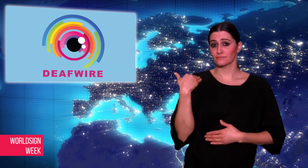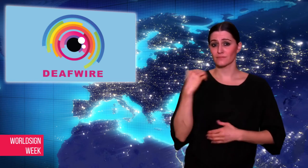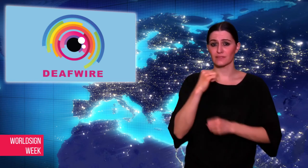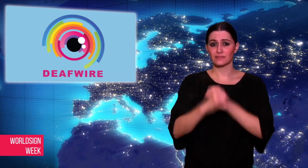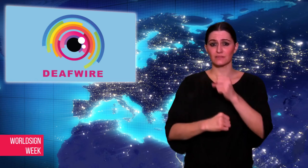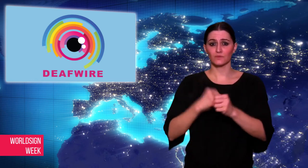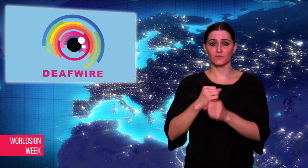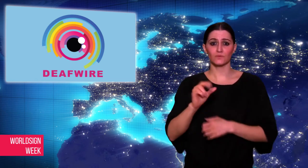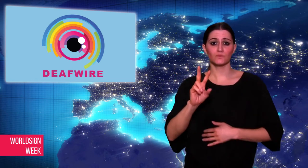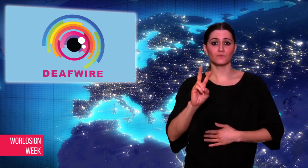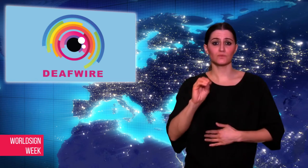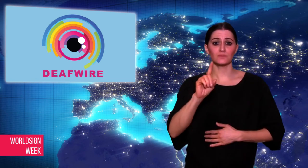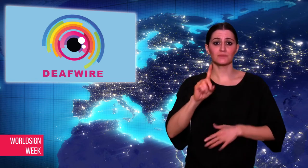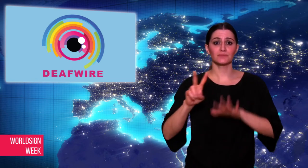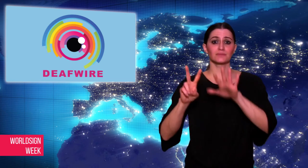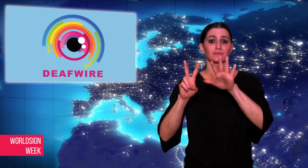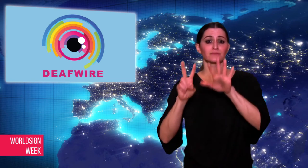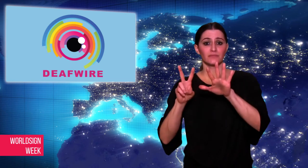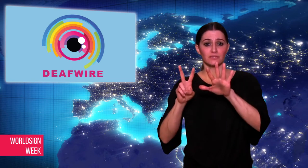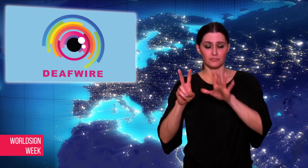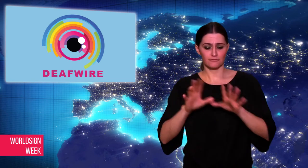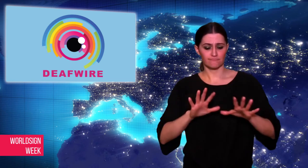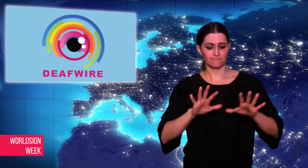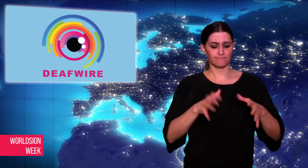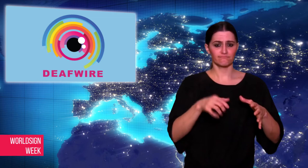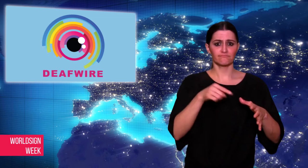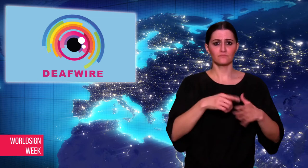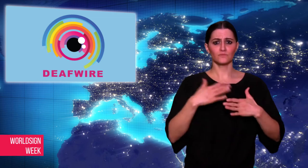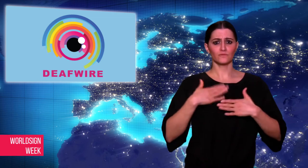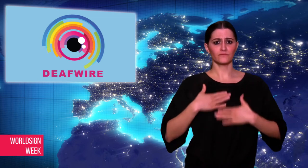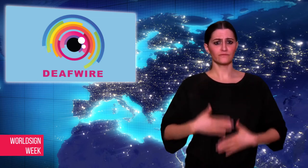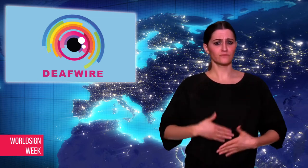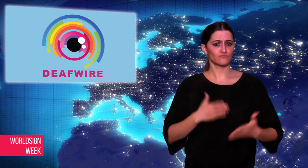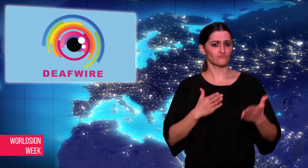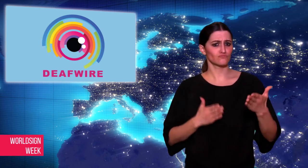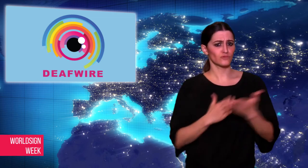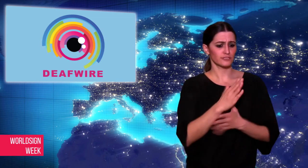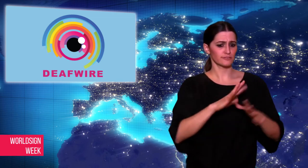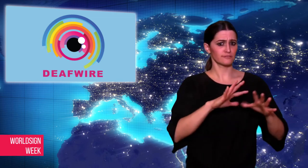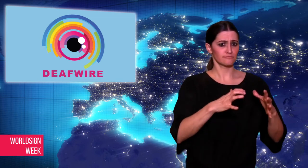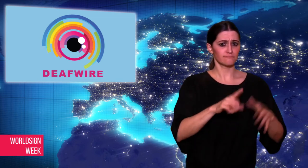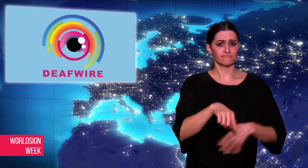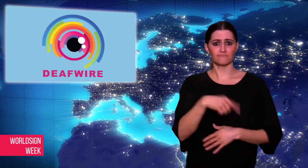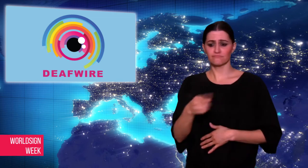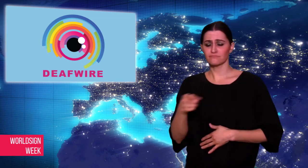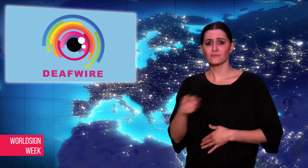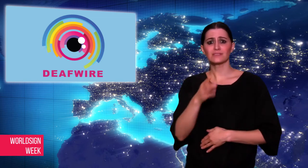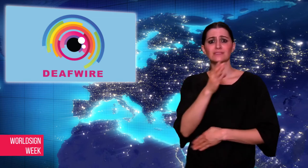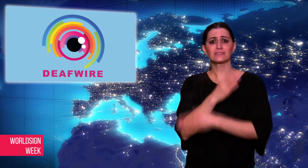investigation by civil rights and